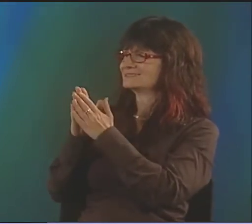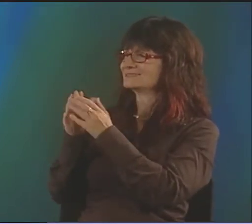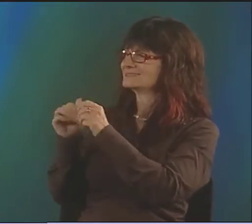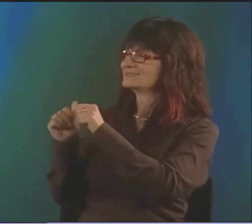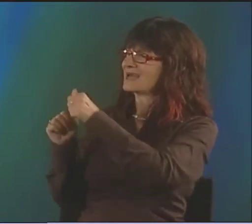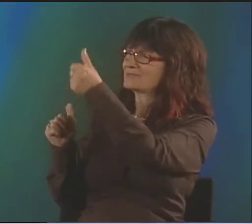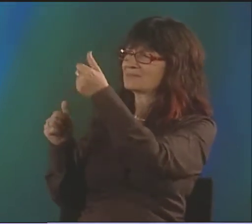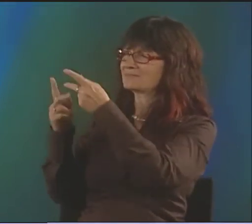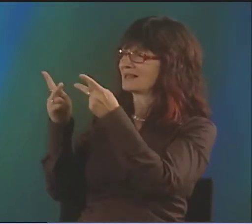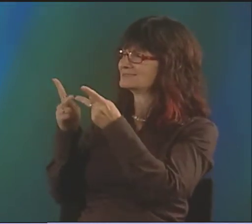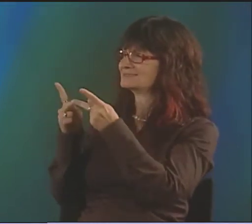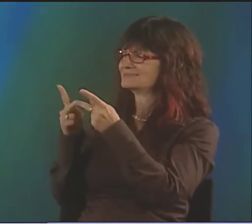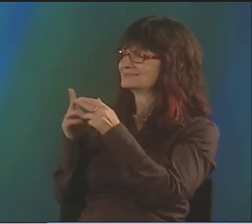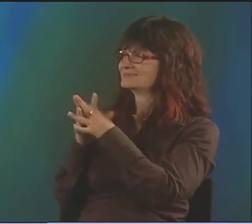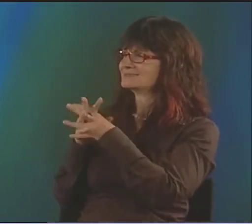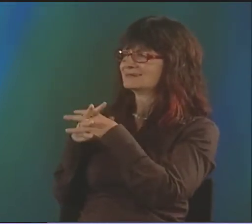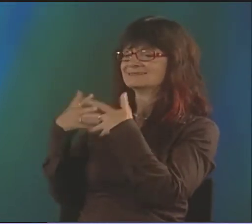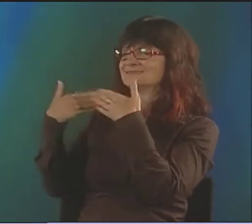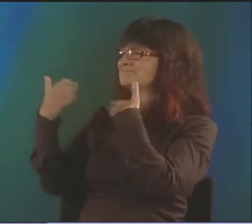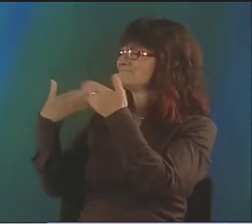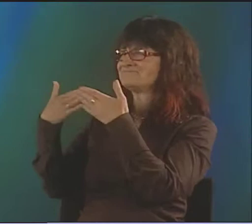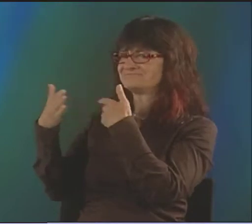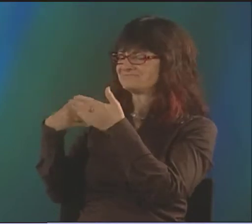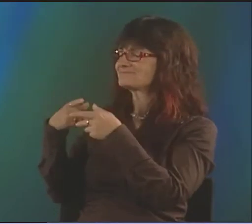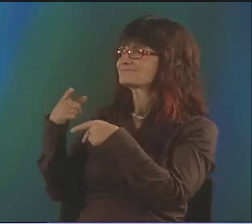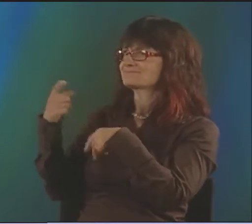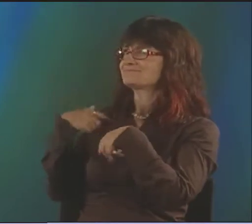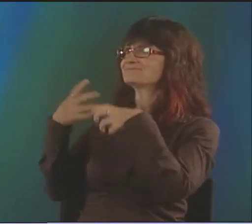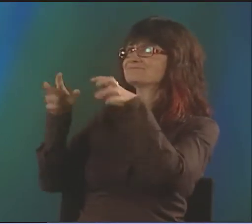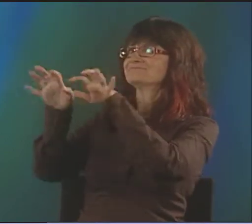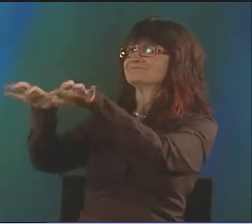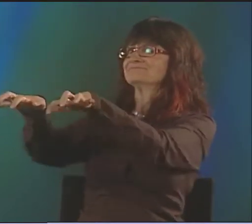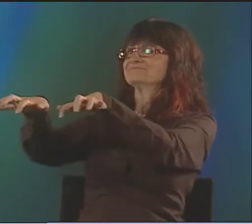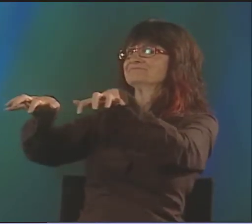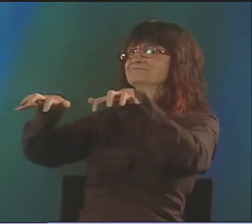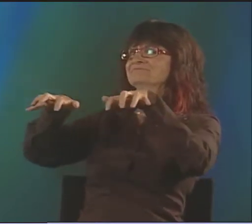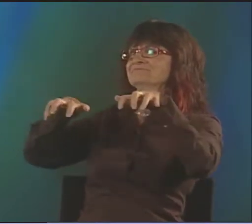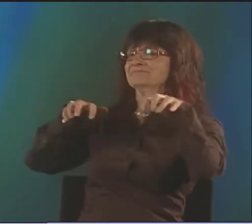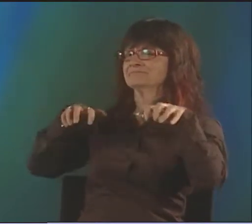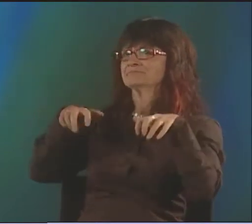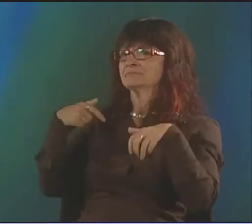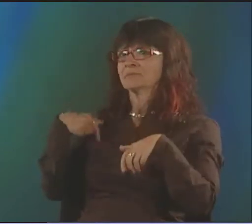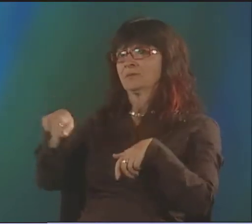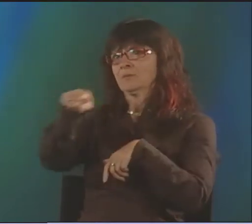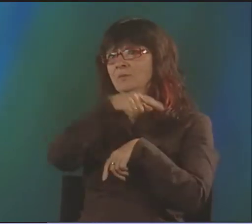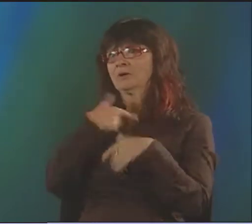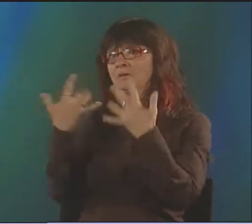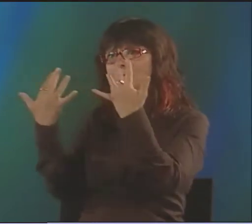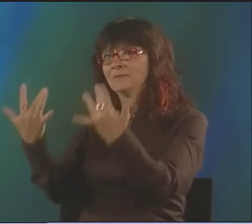YEAH, IT WAS WRITERS AND BOOKS, FOR SURE. IT WAS IN ANOTHER PLACE. IT WASN'T WHERE THEY'RE LOCATED NOW.